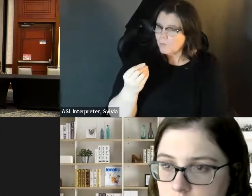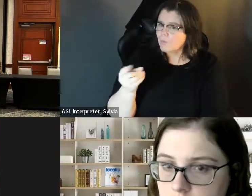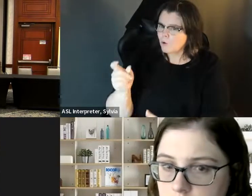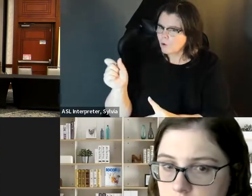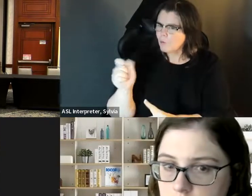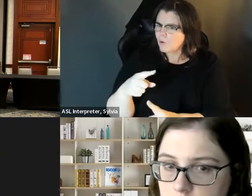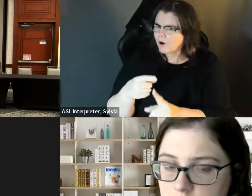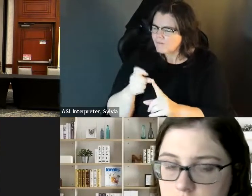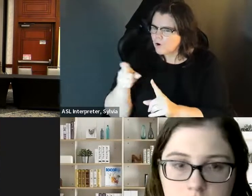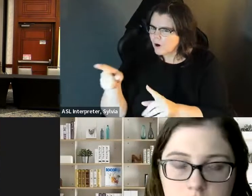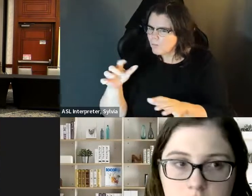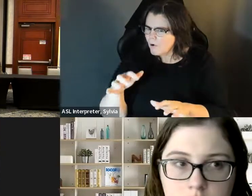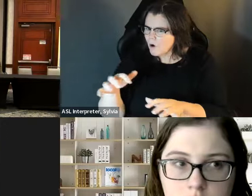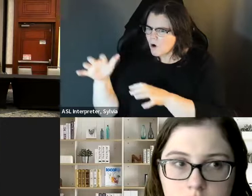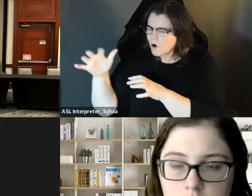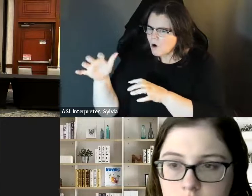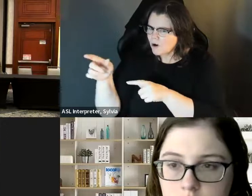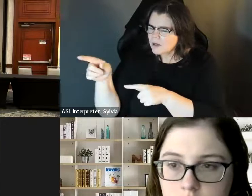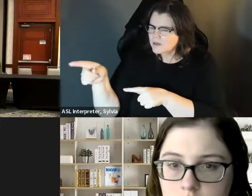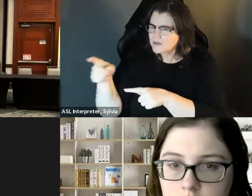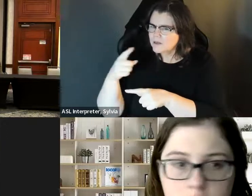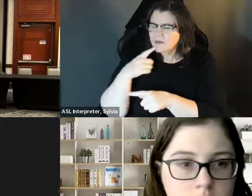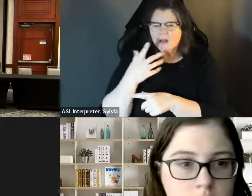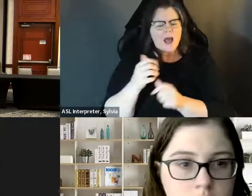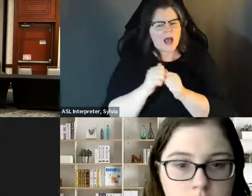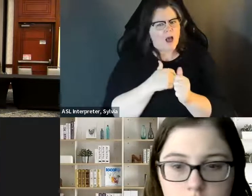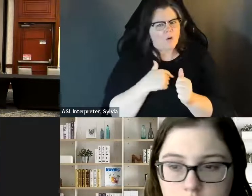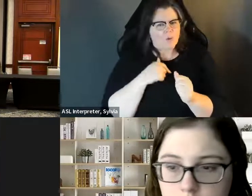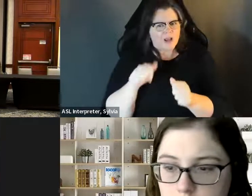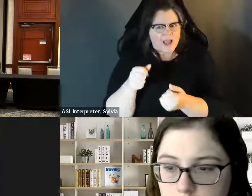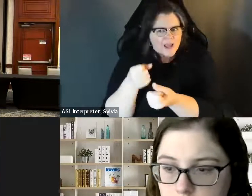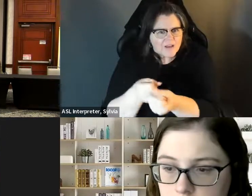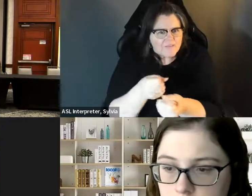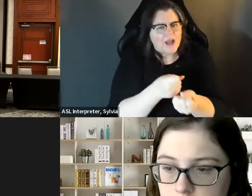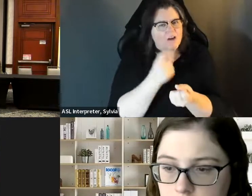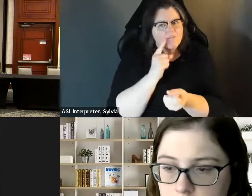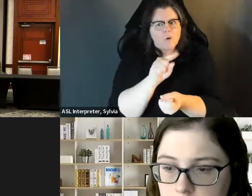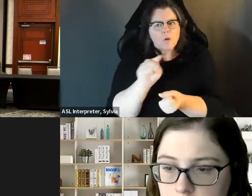» Thank you. Now we've got one question from our audience . How can we advocate for